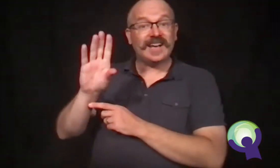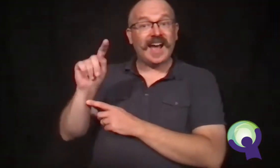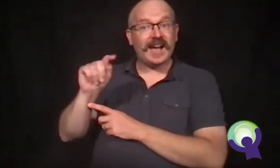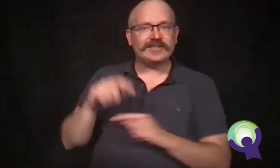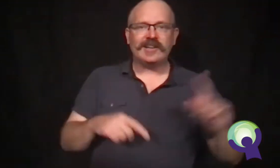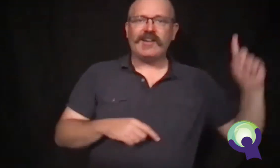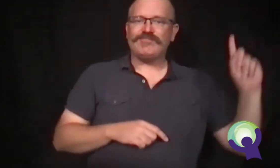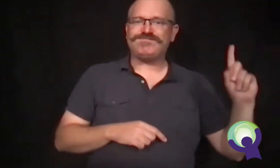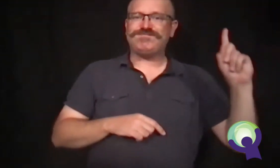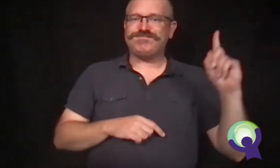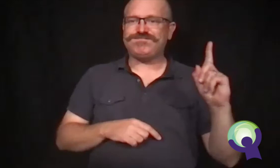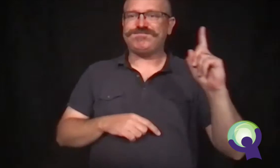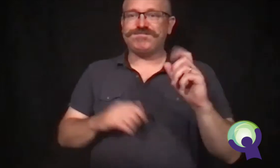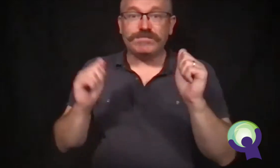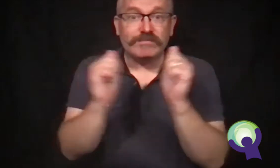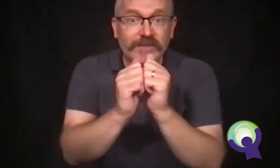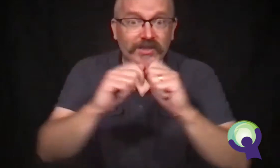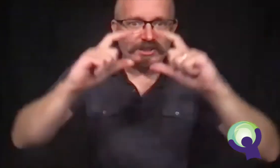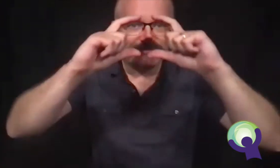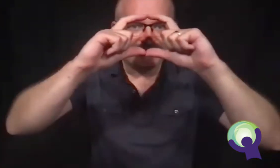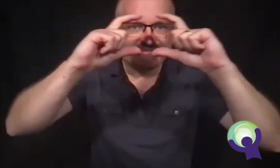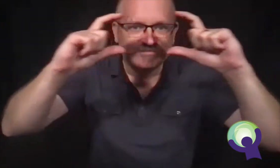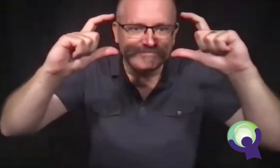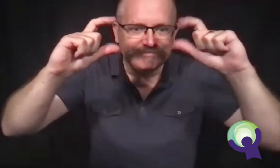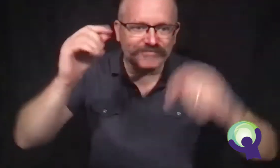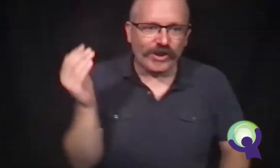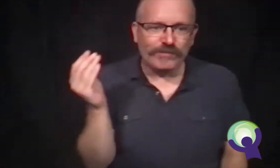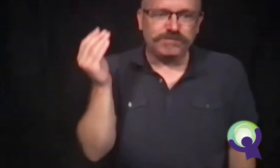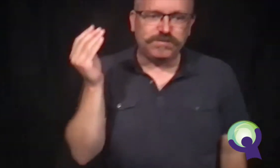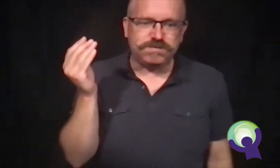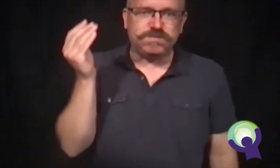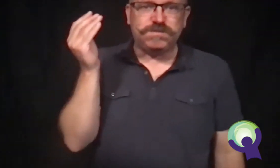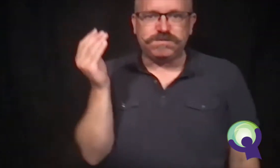Mrs. Scott returned and handed Ron a library card.